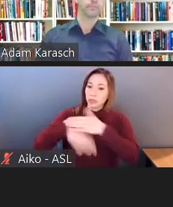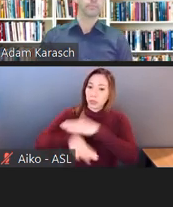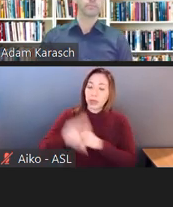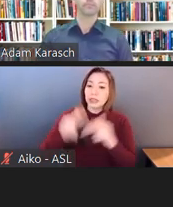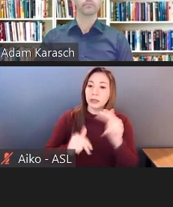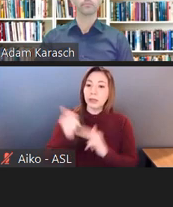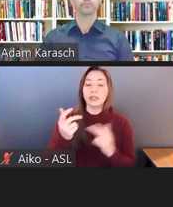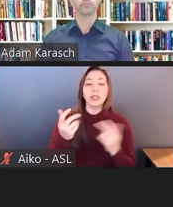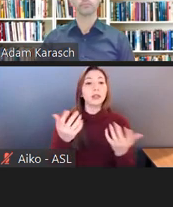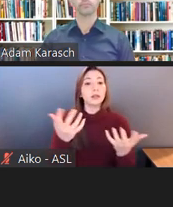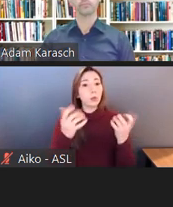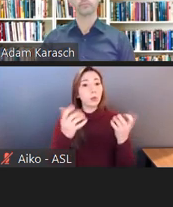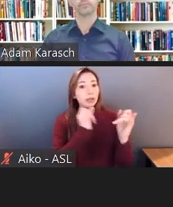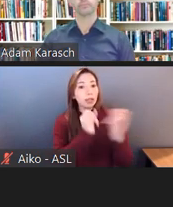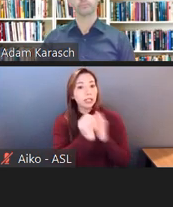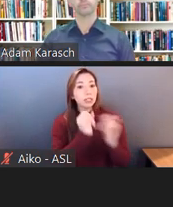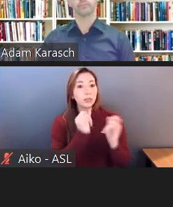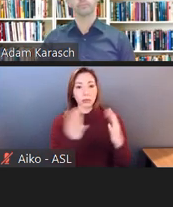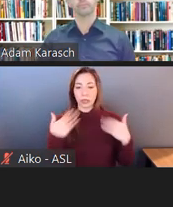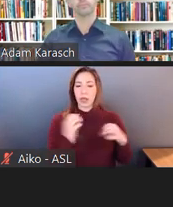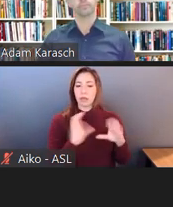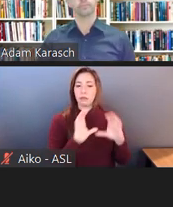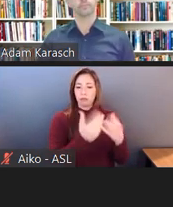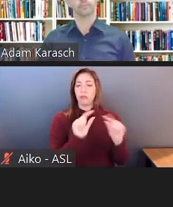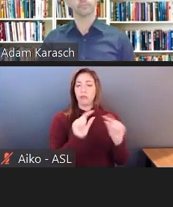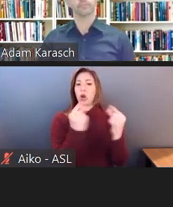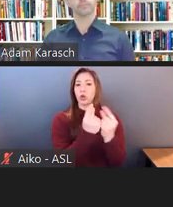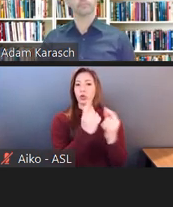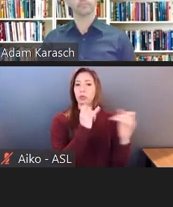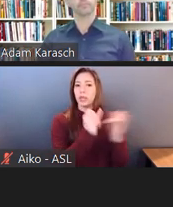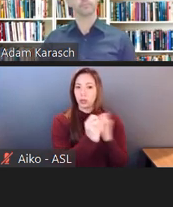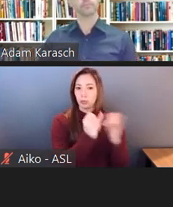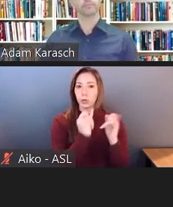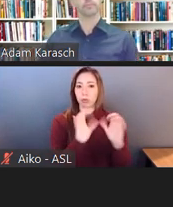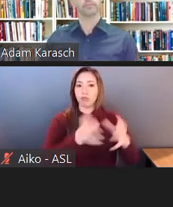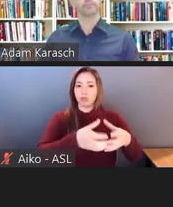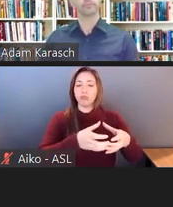And during a group interview, the two applicants